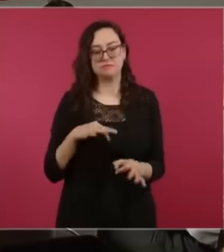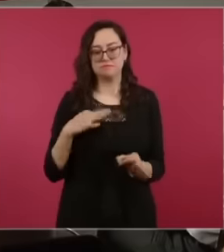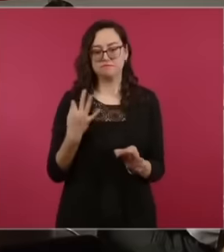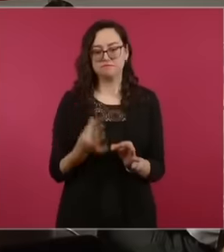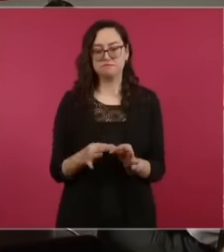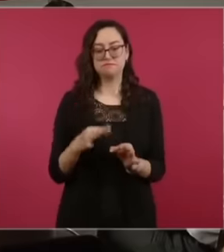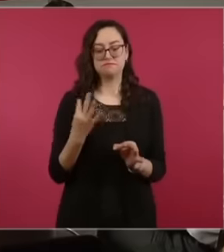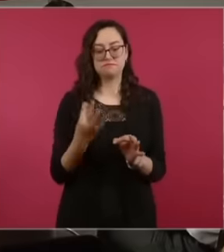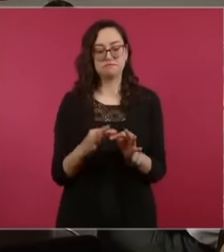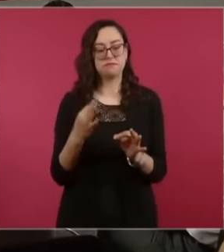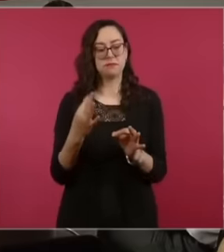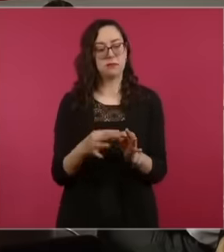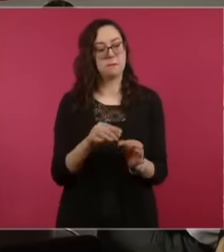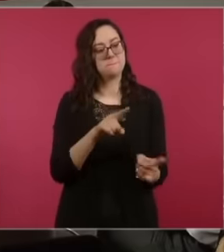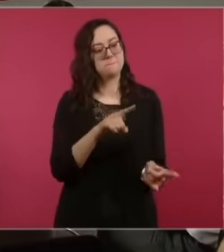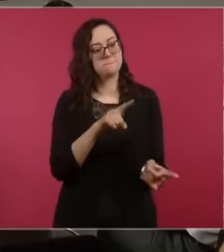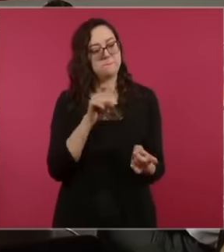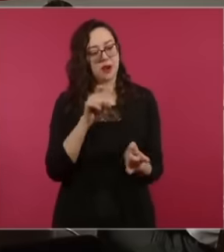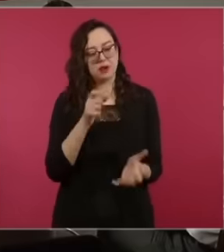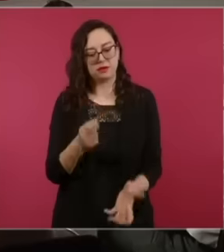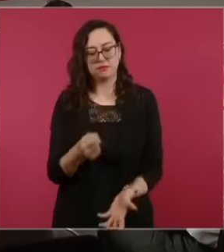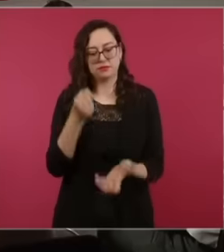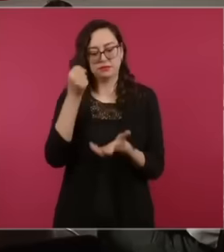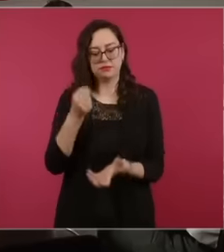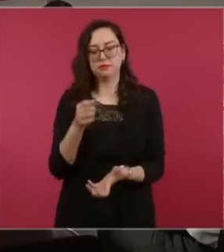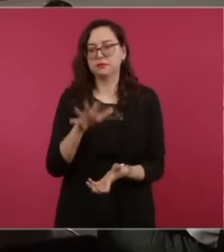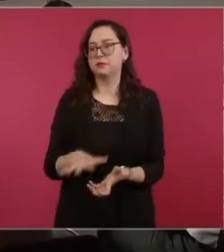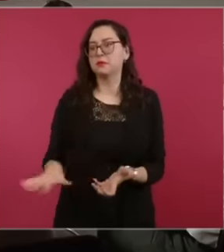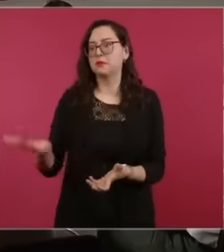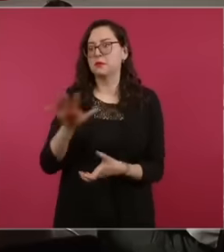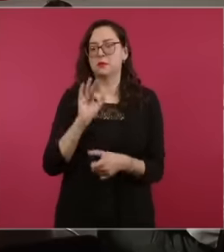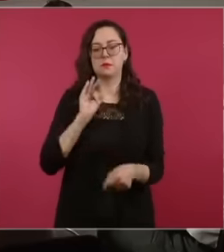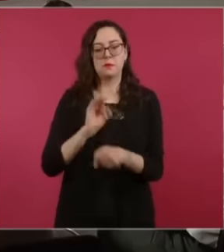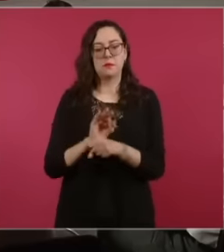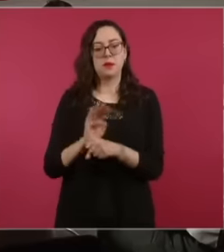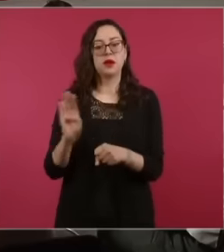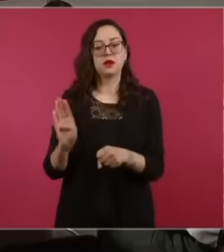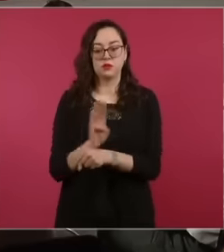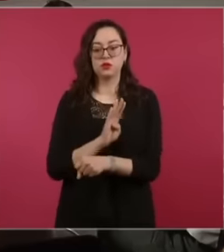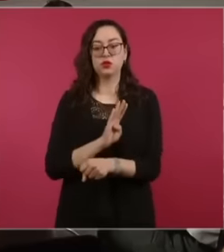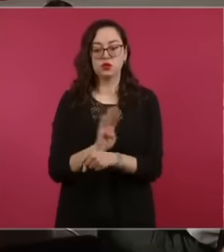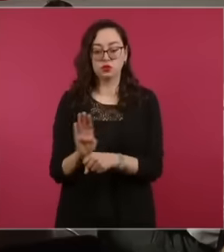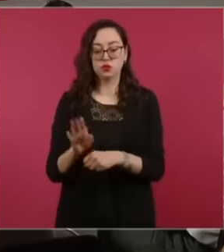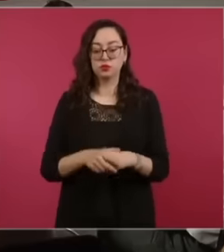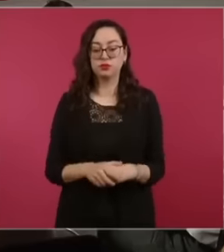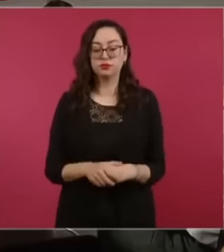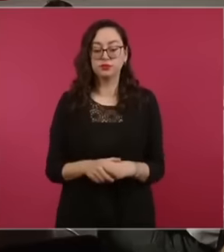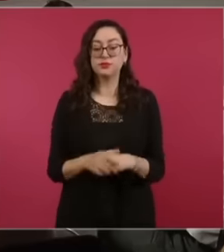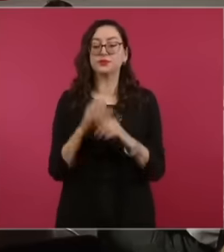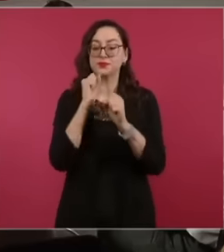for their correct application. For the benefit of the people and also as already presented and announced by